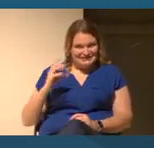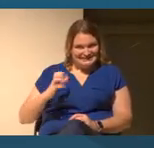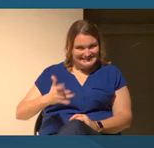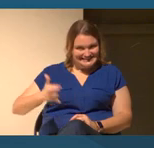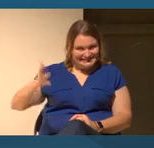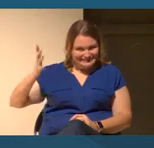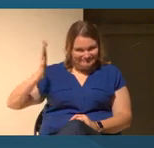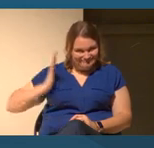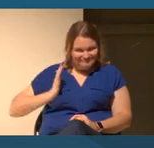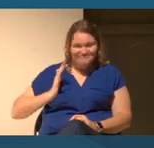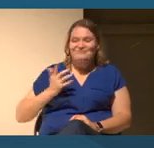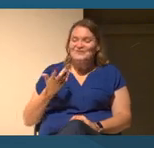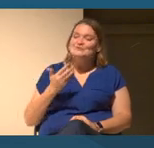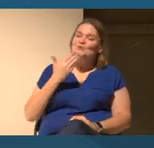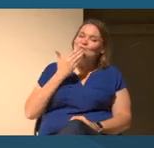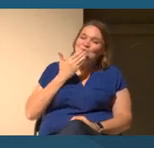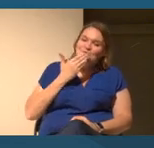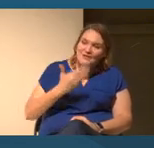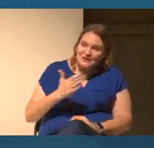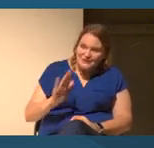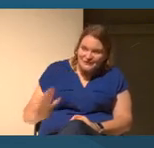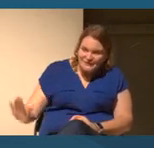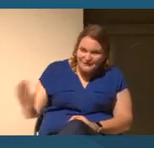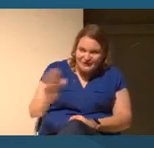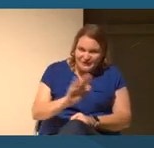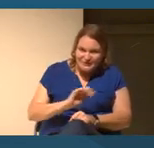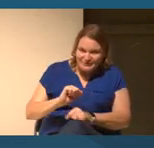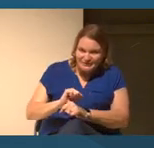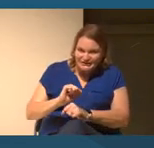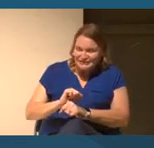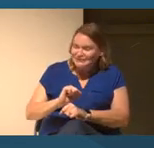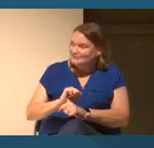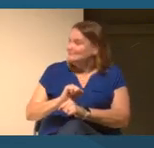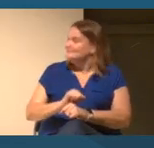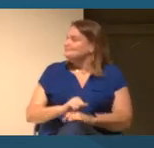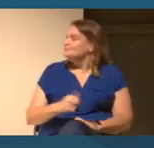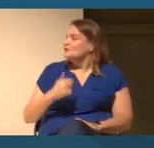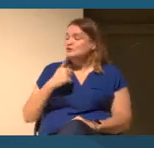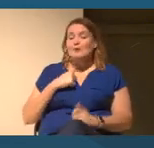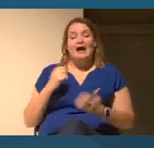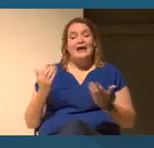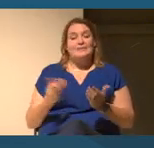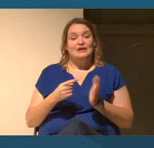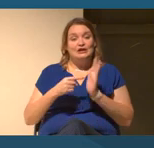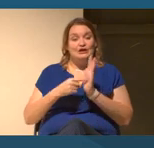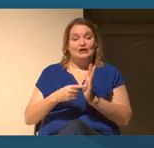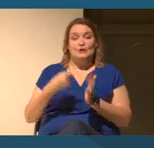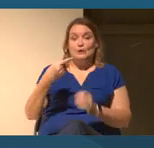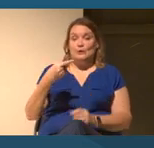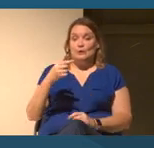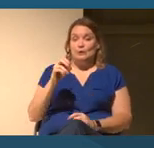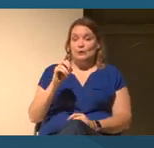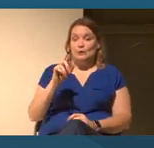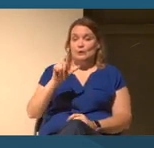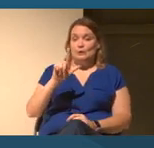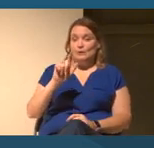And so thank you for all that you do. So I get to be here on behalf of Google Arts and Culture, which is one of the platforms